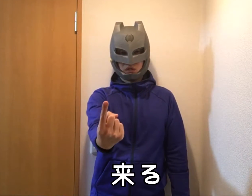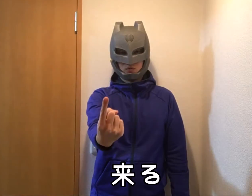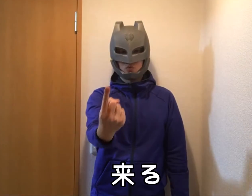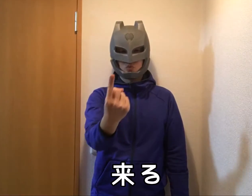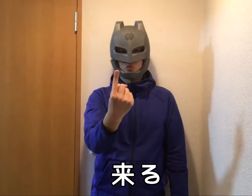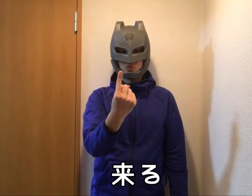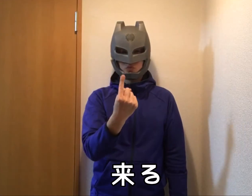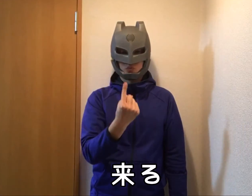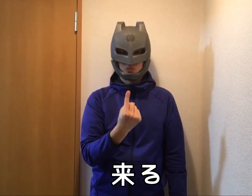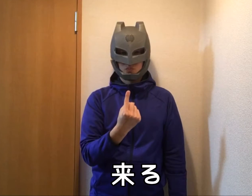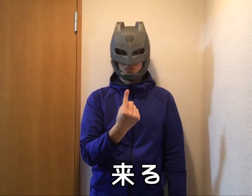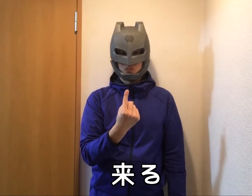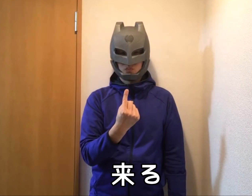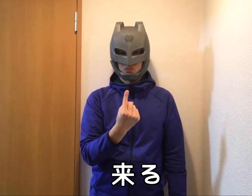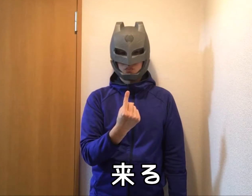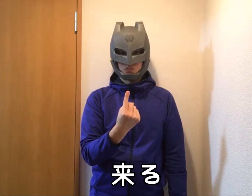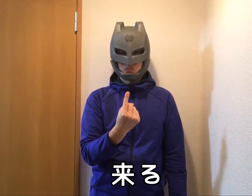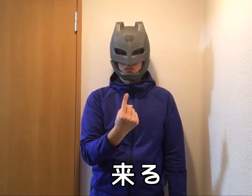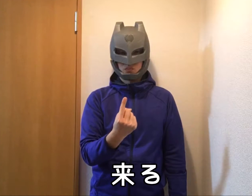Come